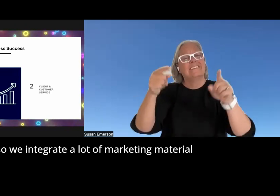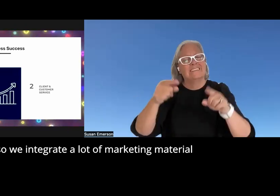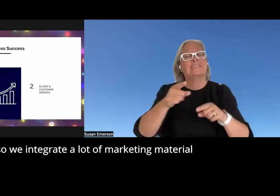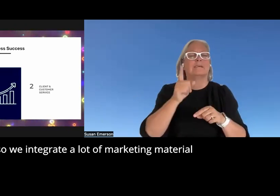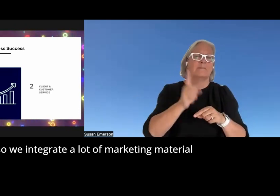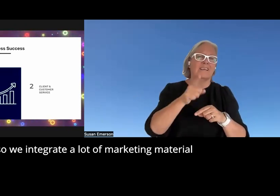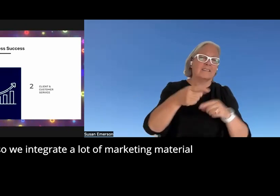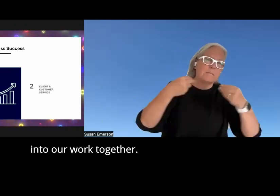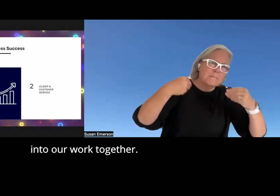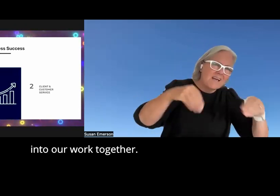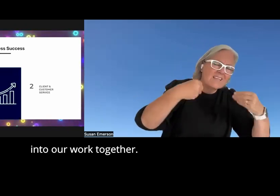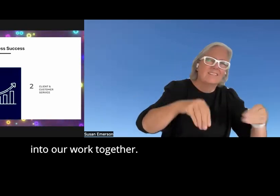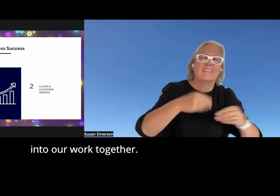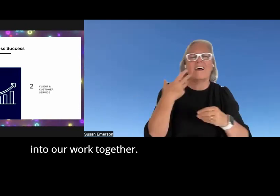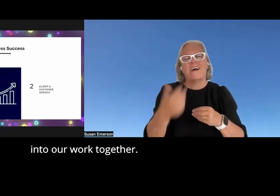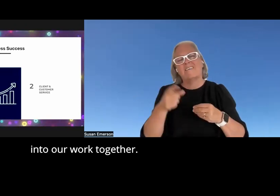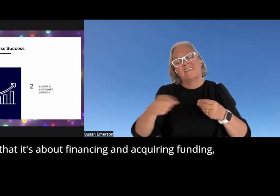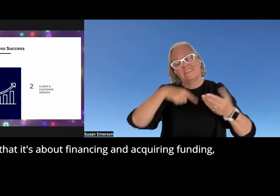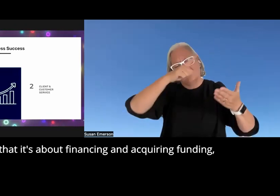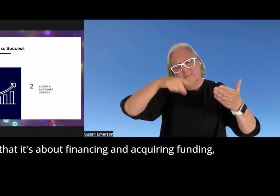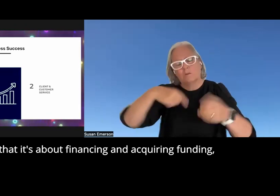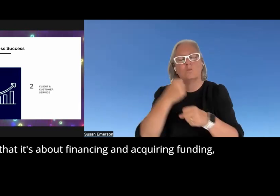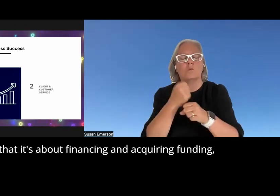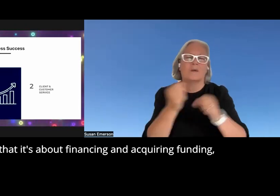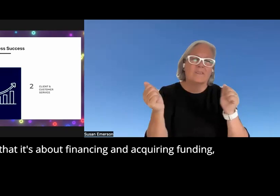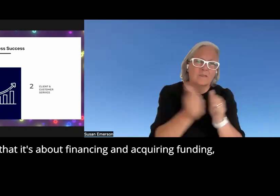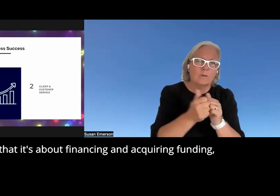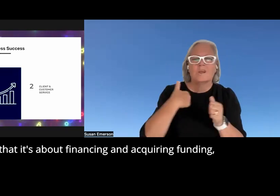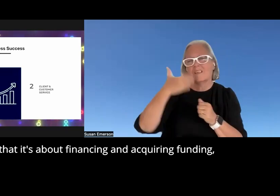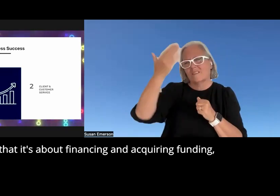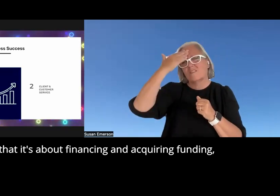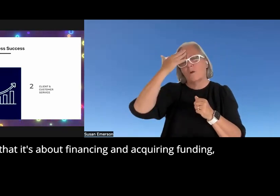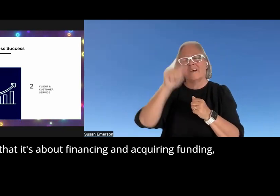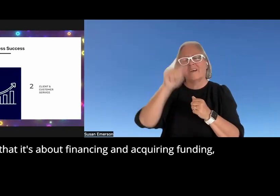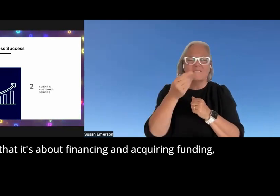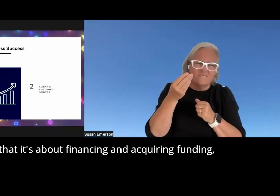marketing material into our work together we know that it's about financing and acquiring